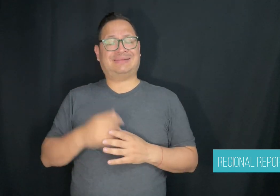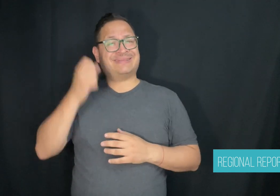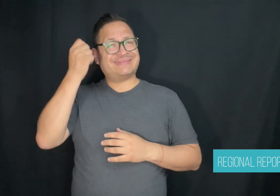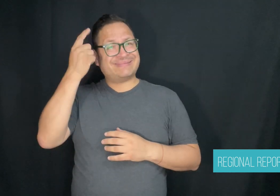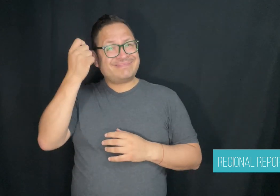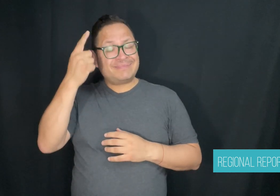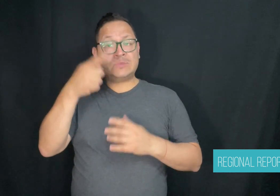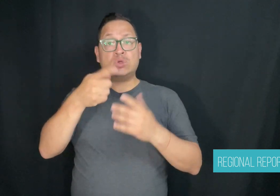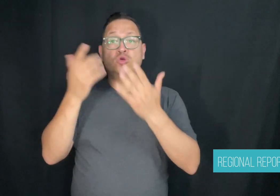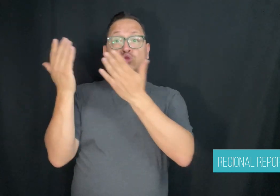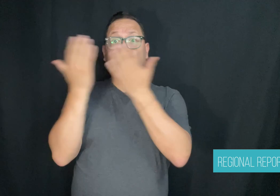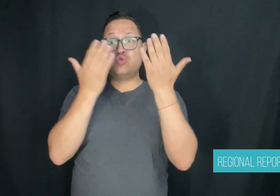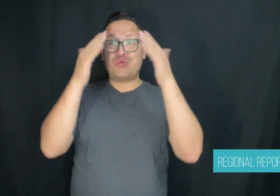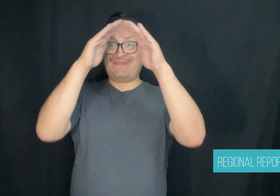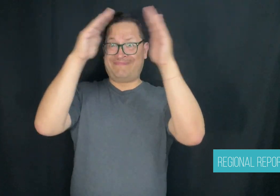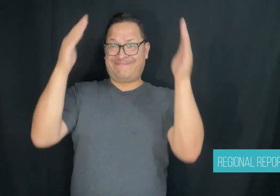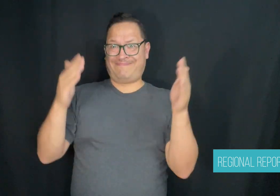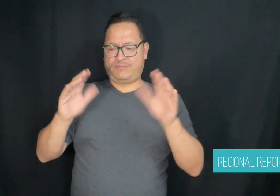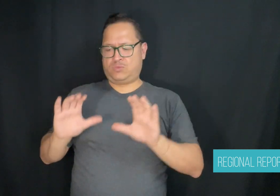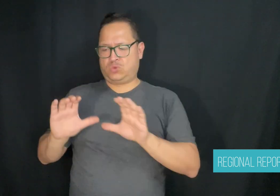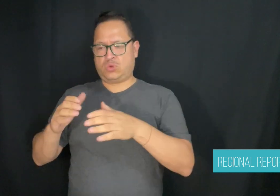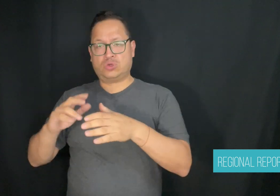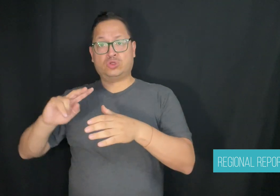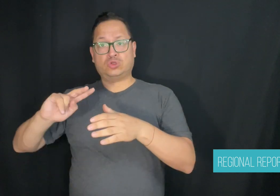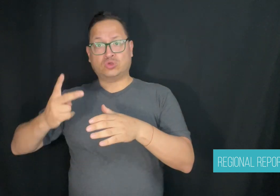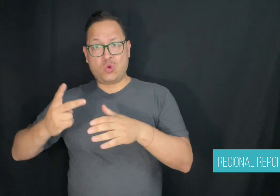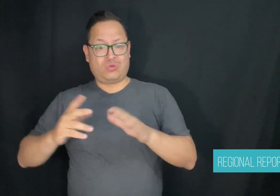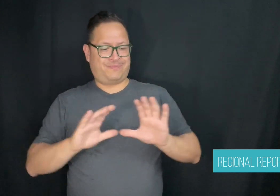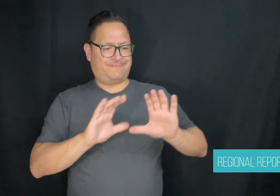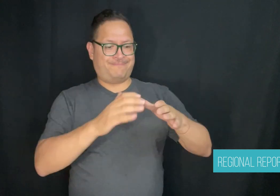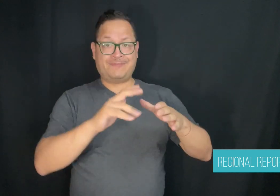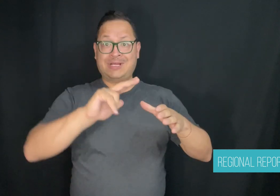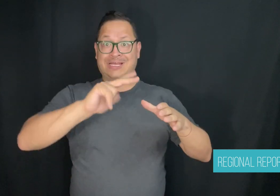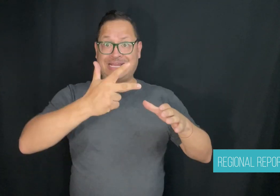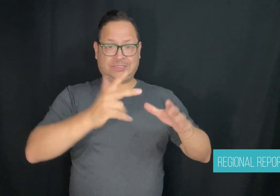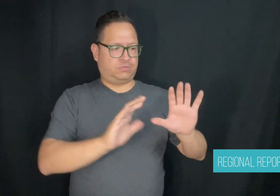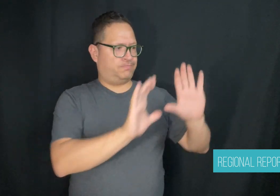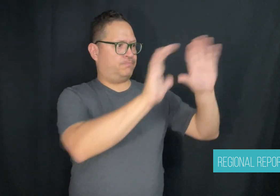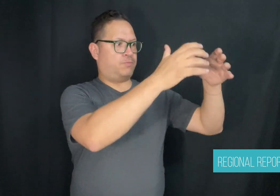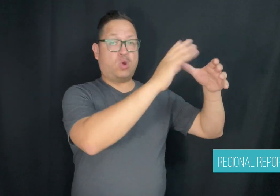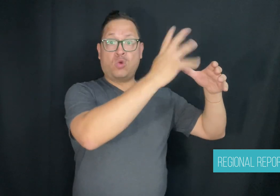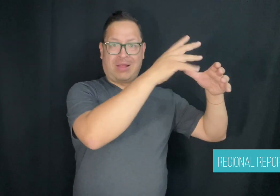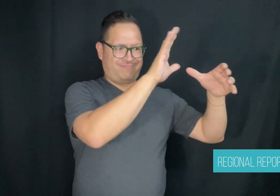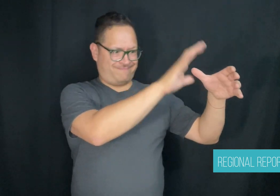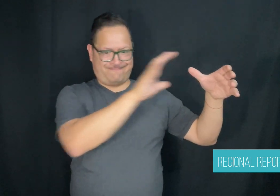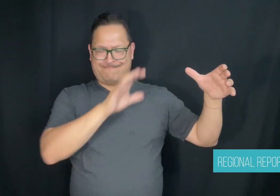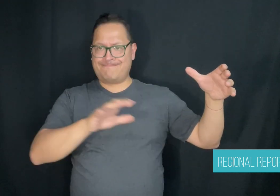the Deaf professional she did not have full access